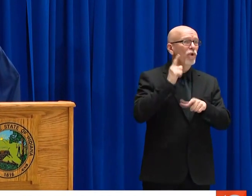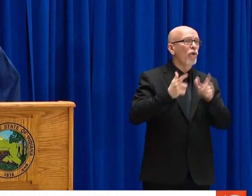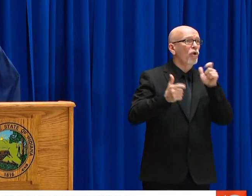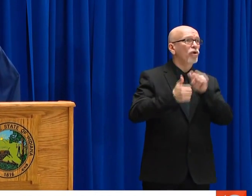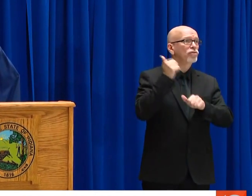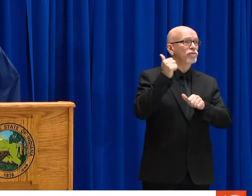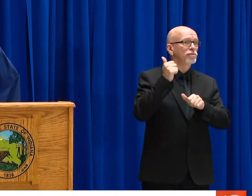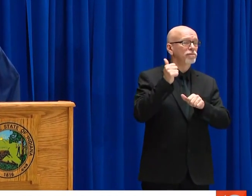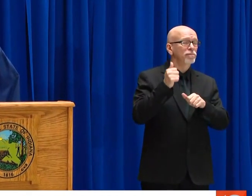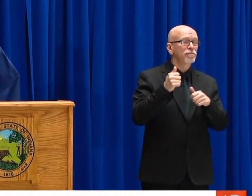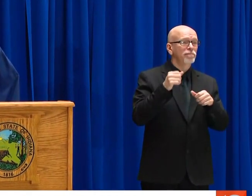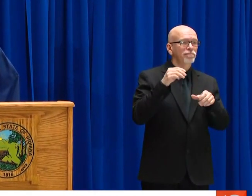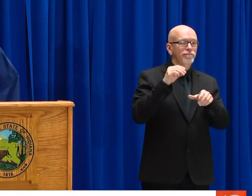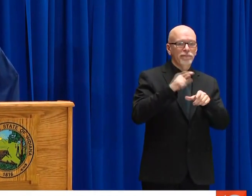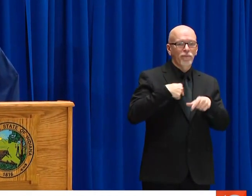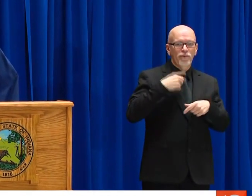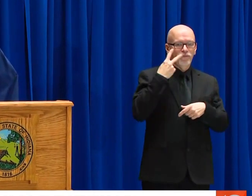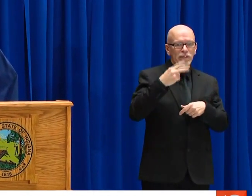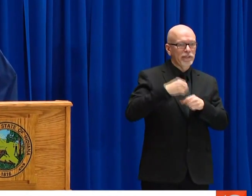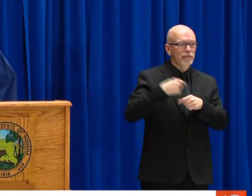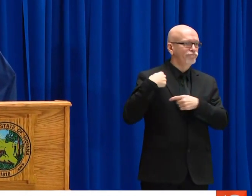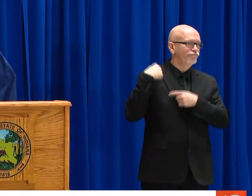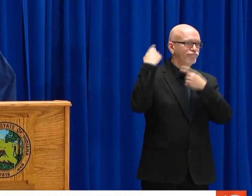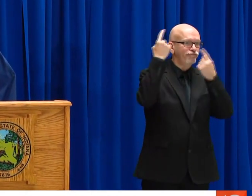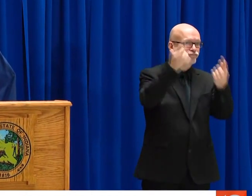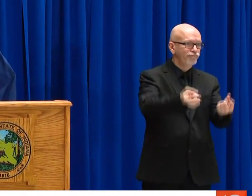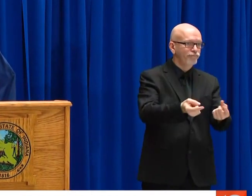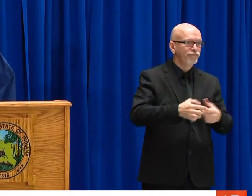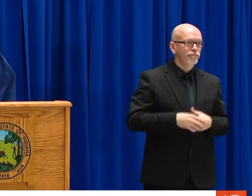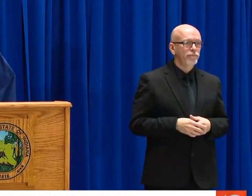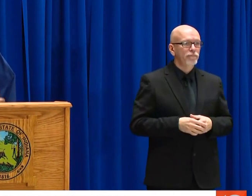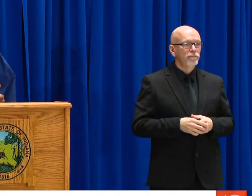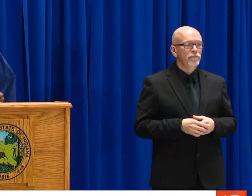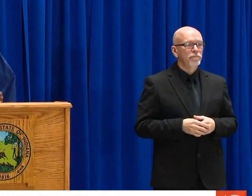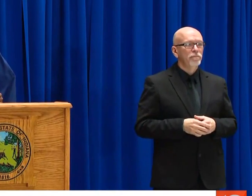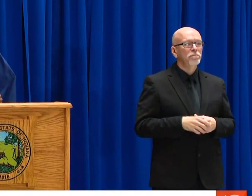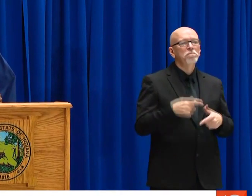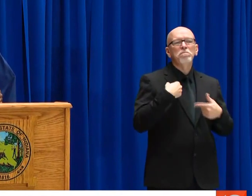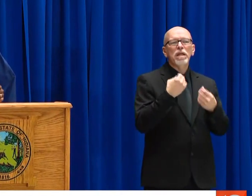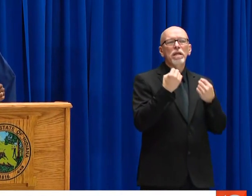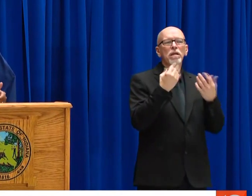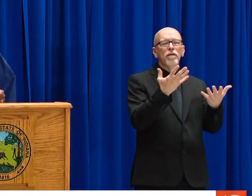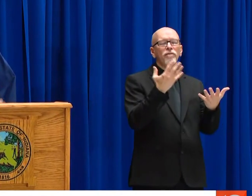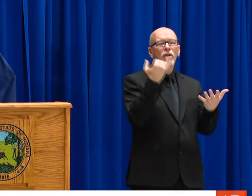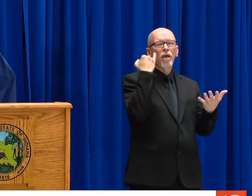JUST LAST WEEK WE EXPERIENCED THE LARGEST NUMBER OF NEW INSURANCE CLAIMS OR JUST ABOUT